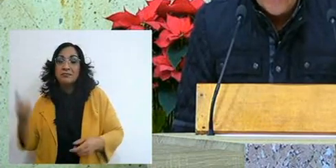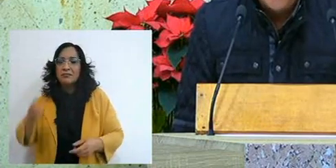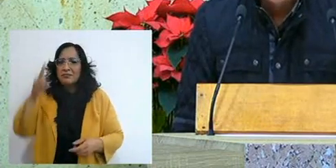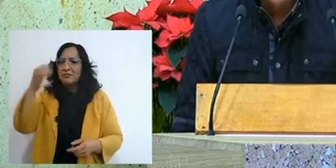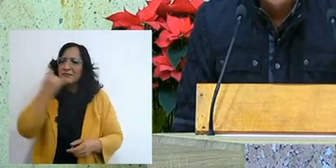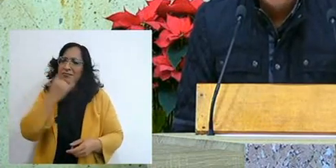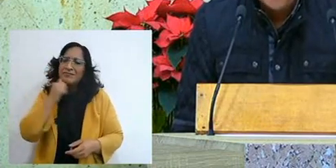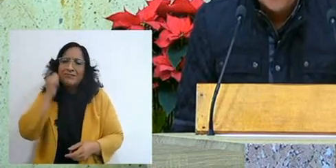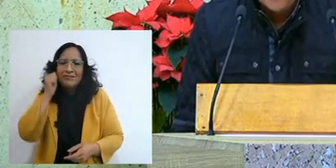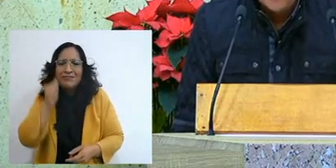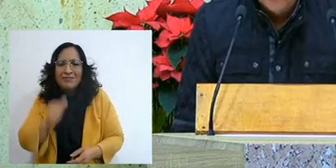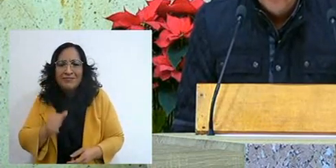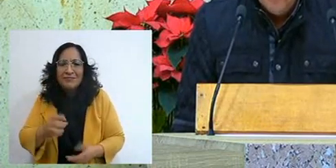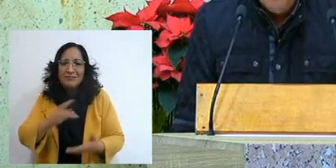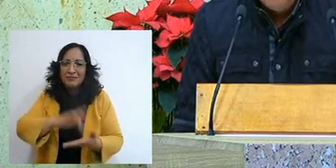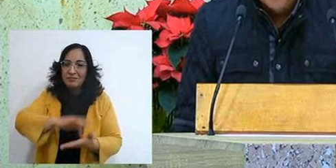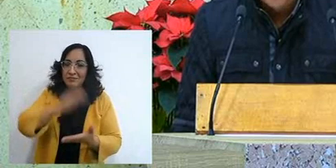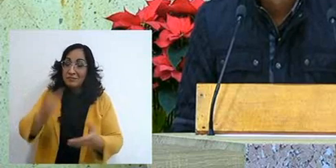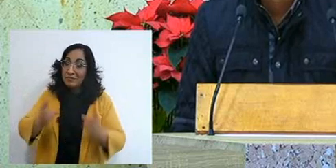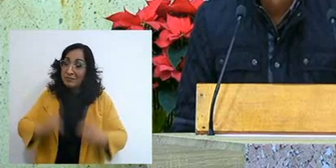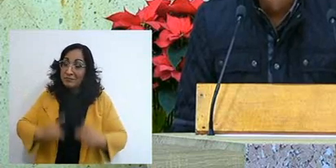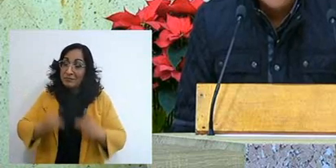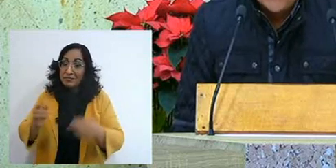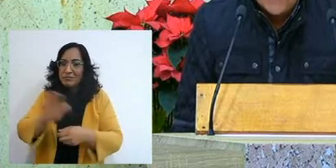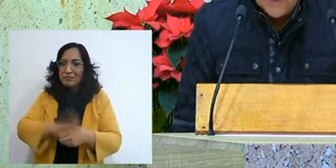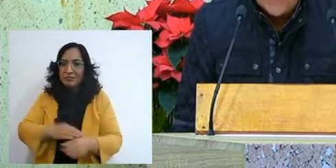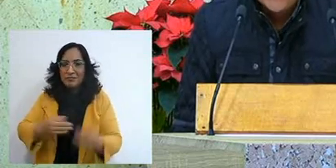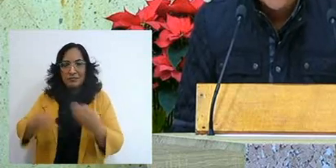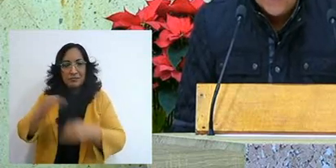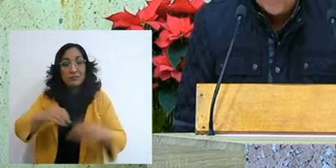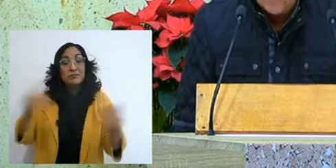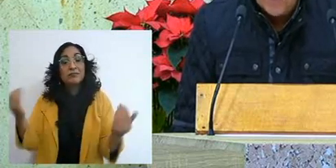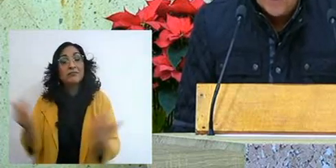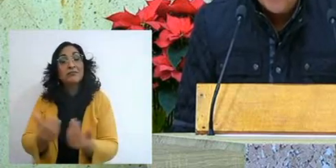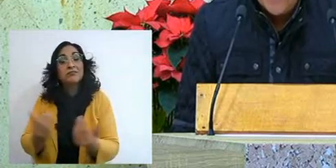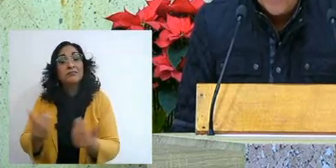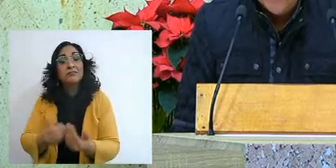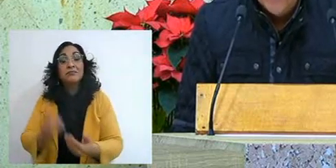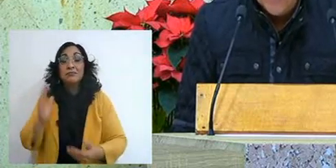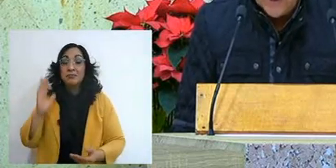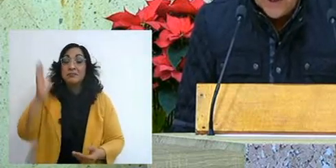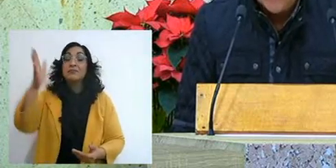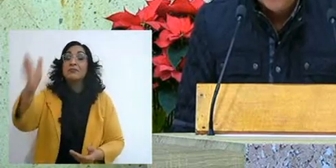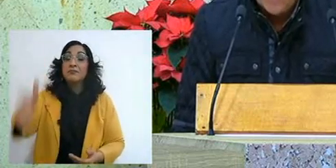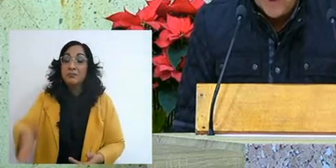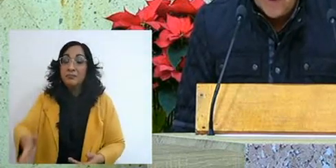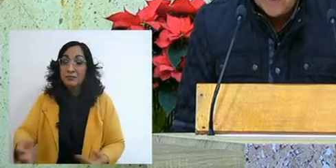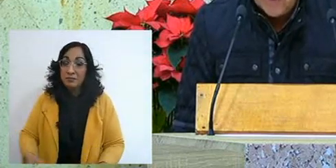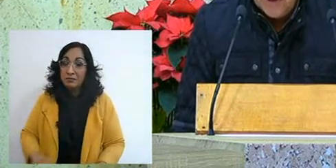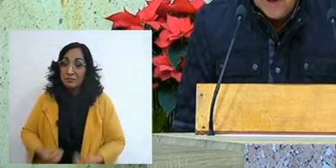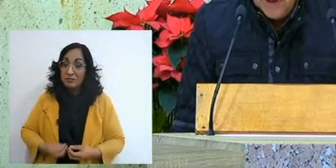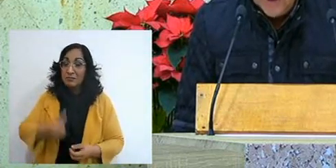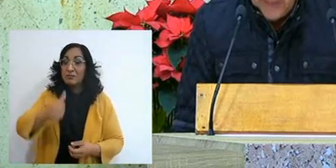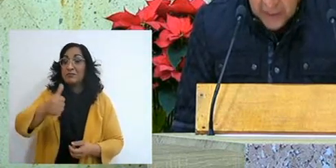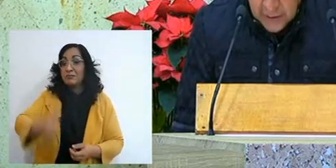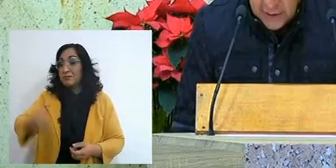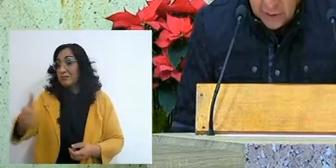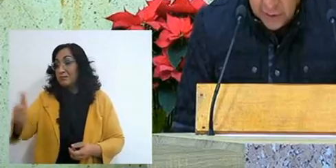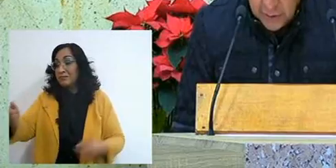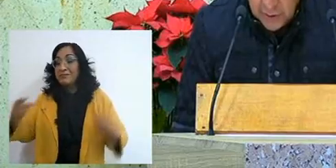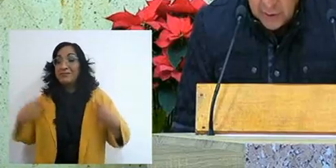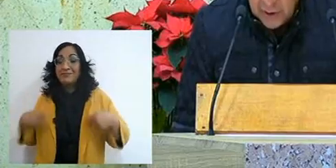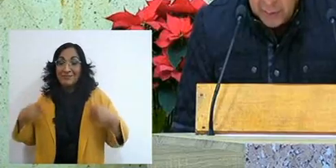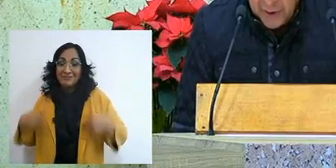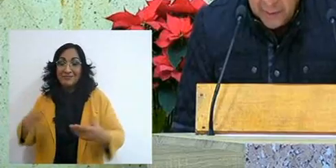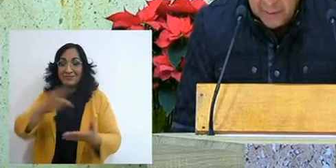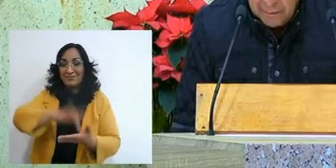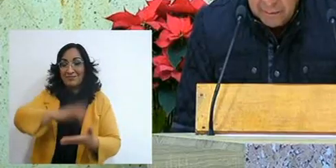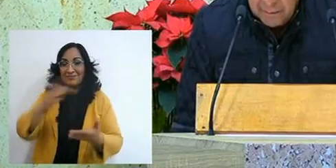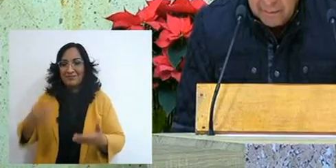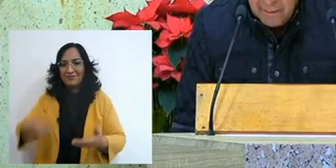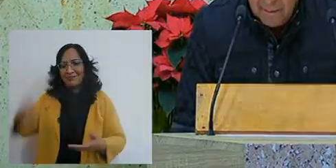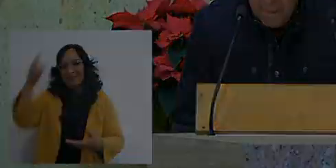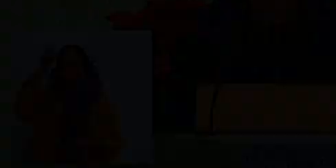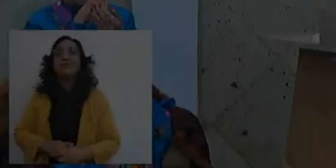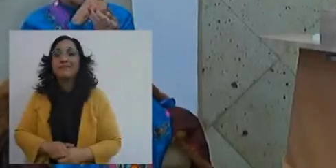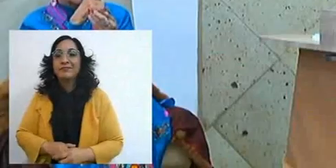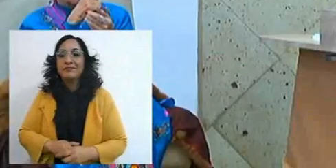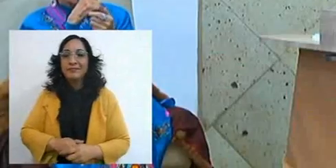and we thank you Lord, for what you are going to do and are doing in the life of each one of them, Thank you Lord, Amen...